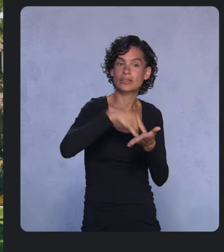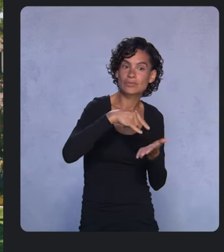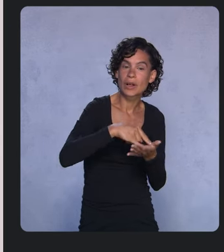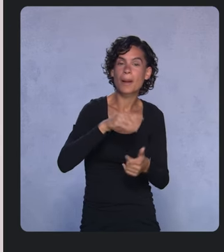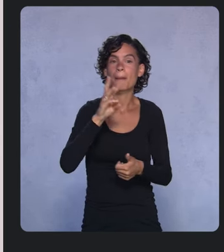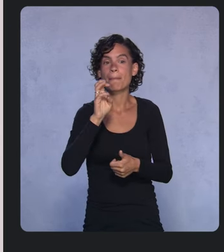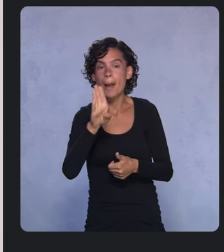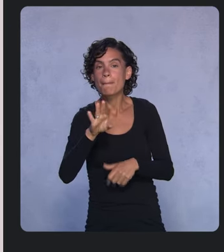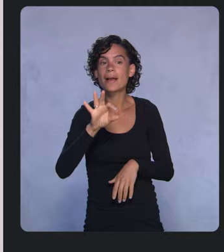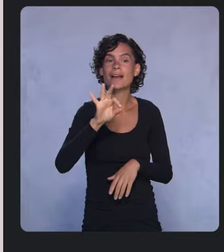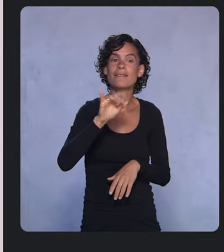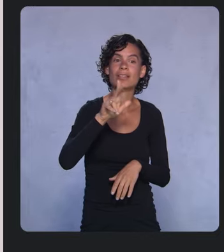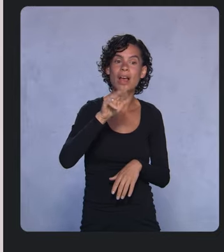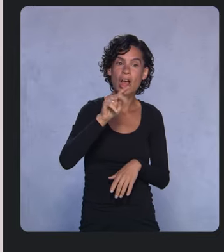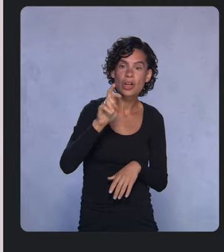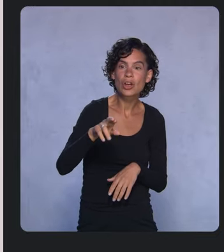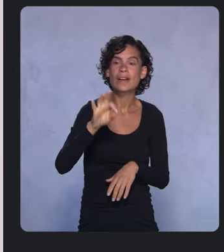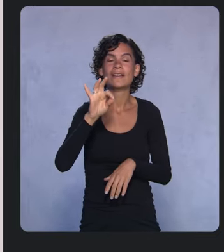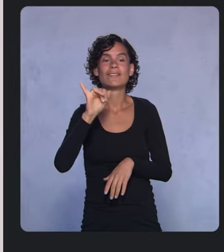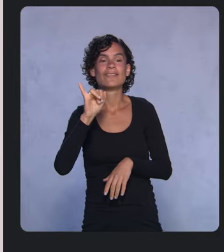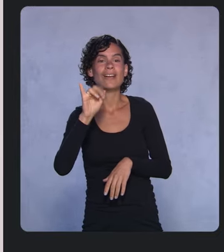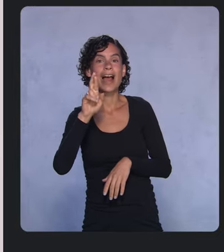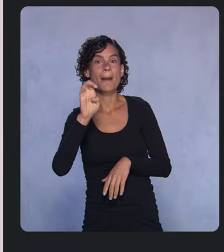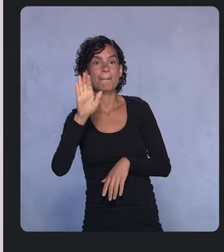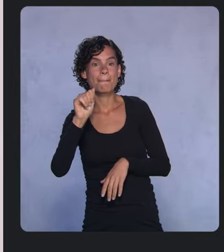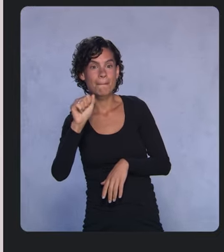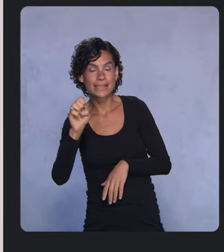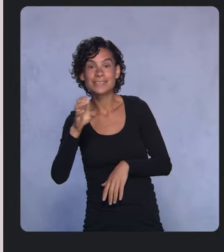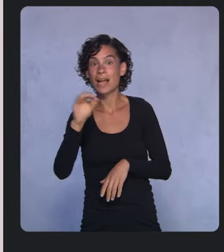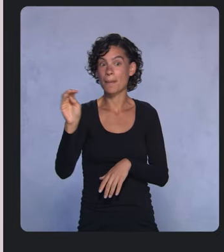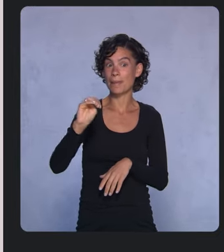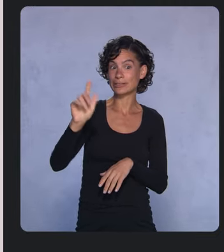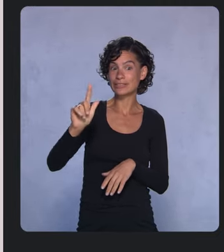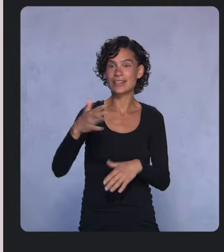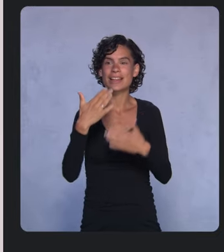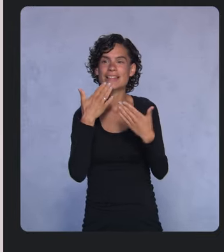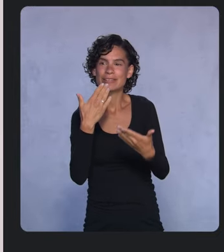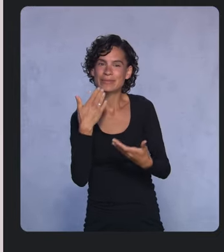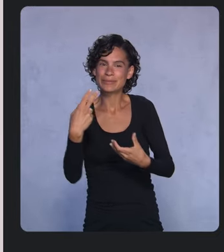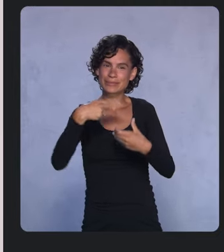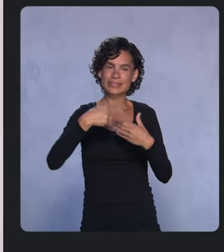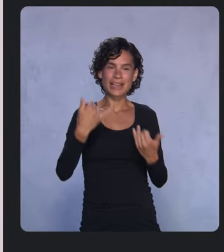So thank you for joining us, and now I’d like to pass it on to Jacob, who will start us off with updates from the Android team.